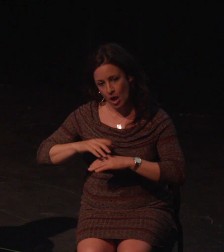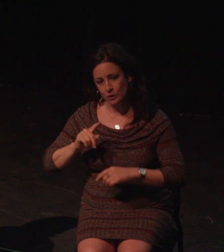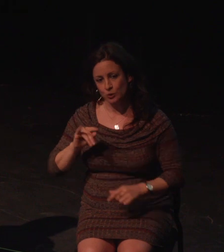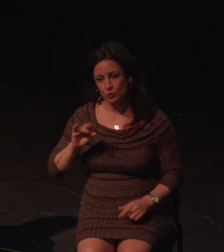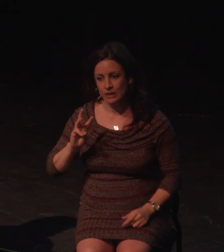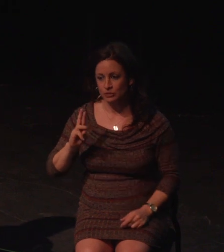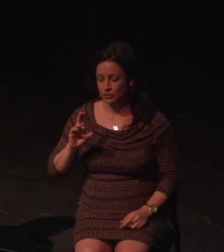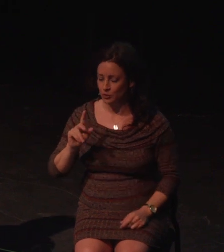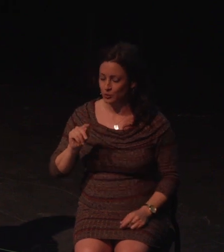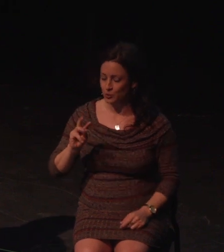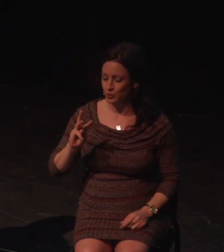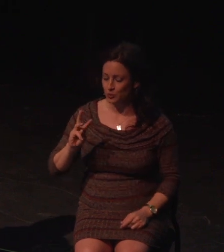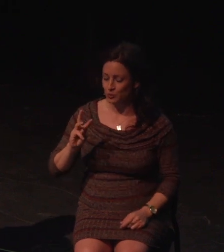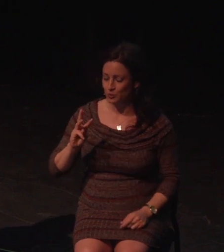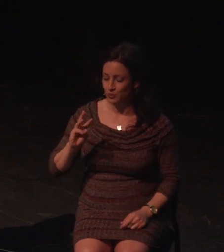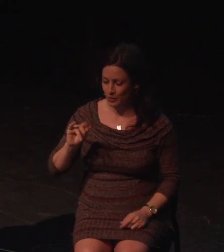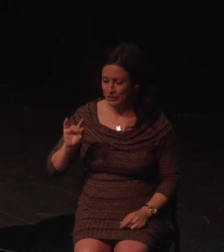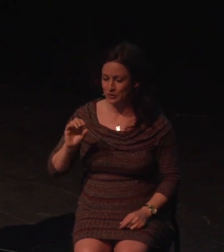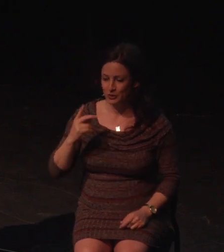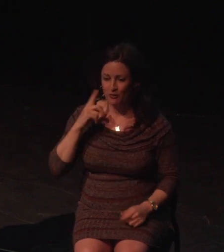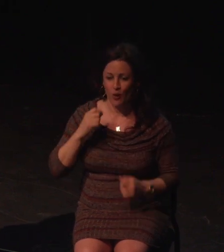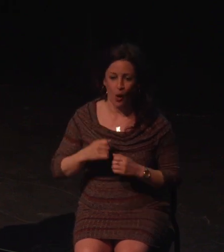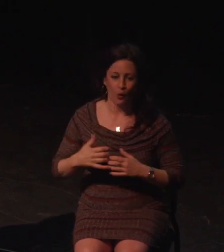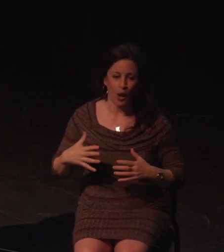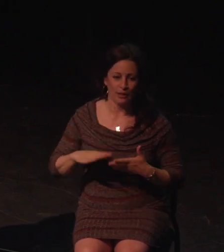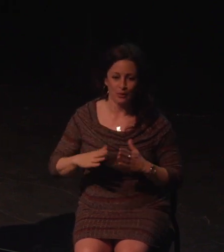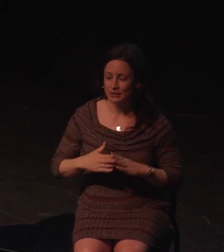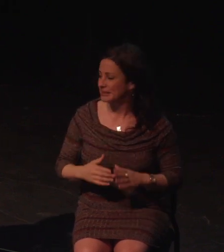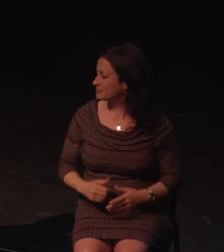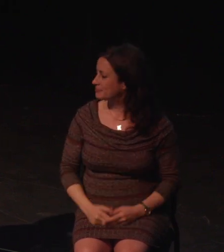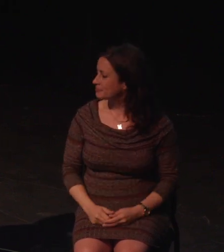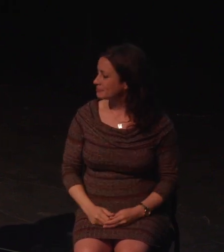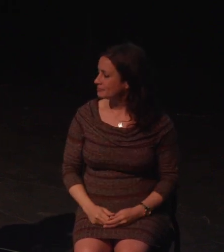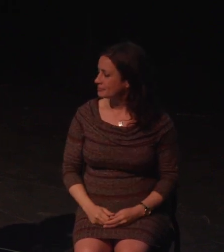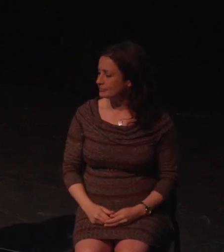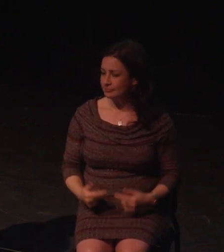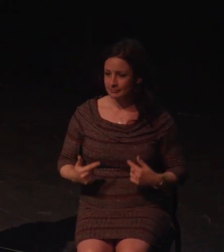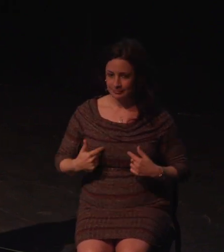this, but it is dangerous to go alone. Take us.